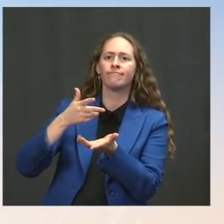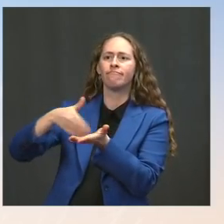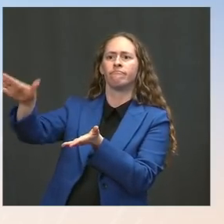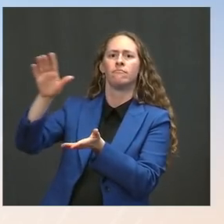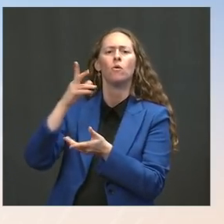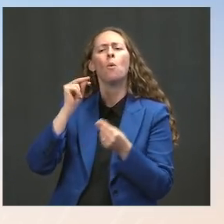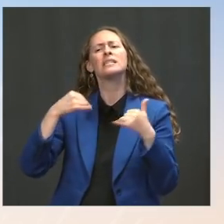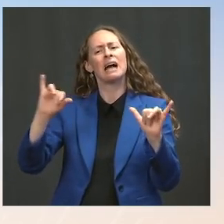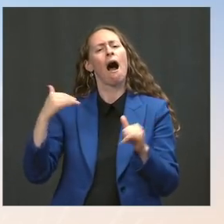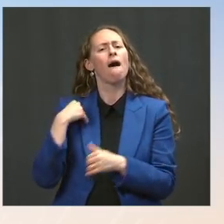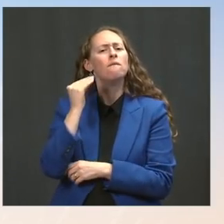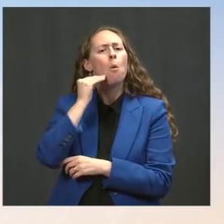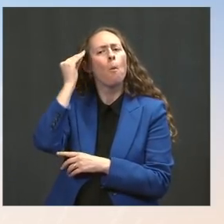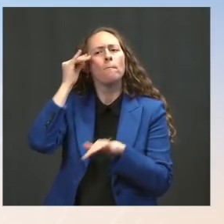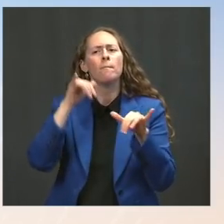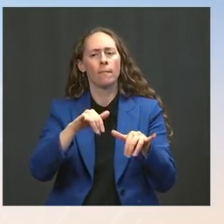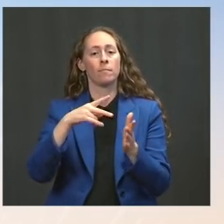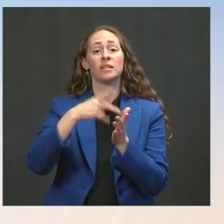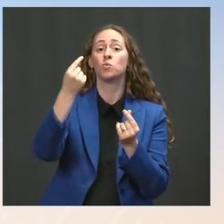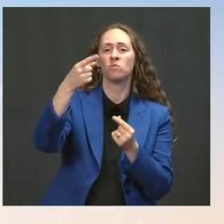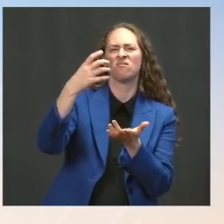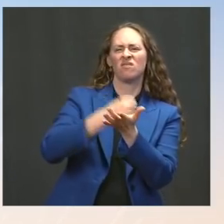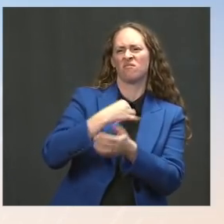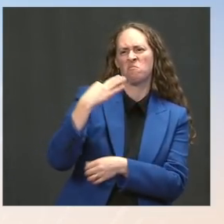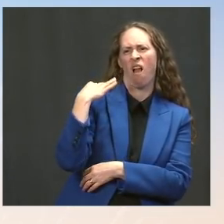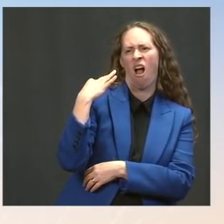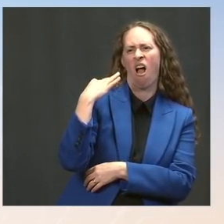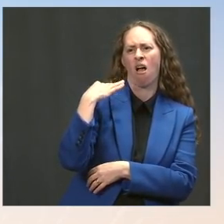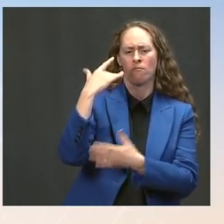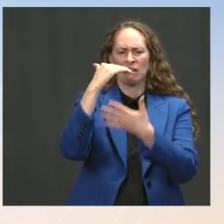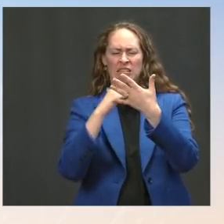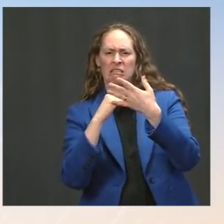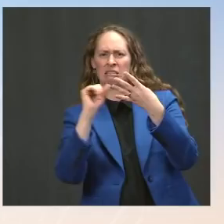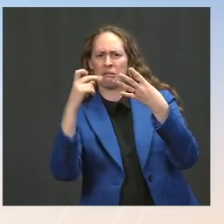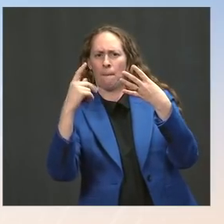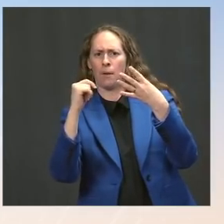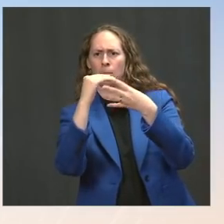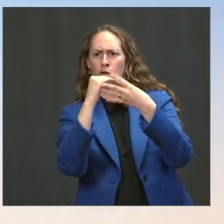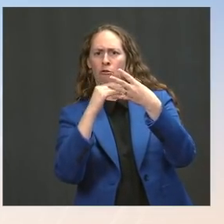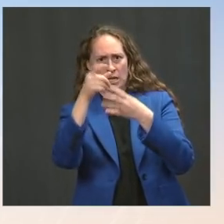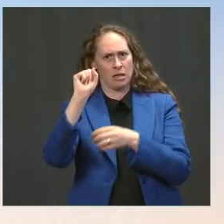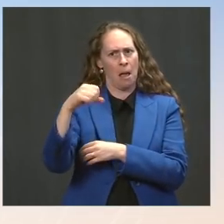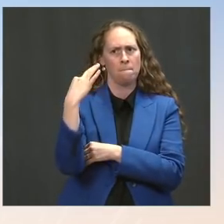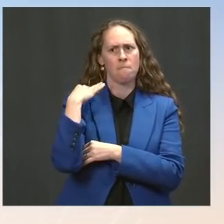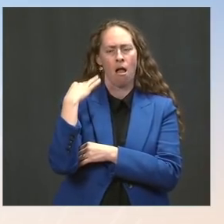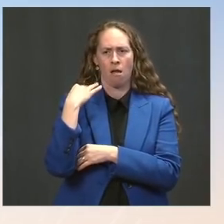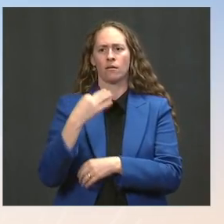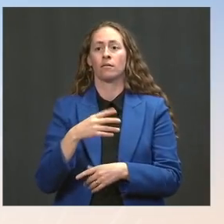and still benefit from forbearance for six months following and then even longer. So, point is, there a number of programs --